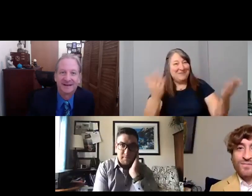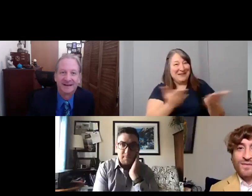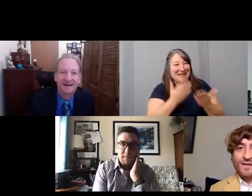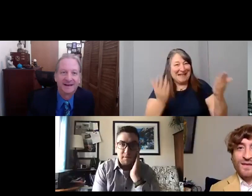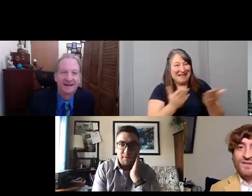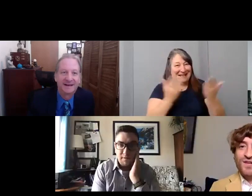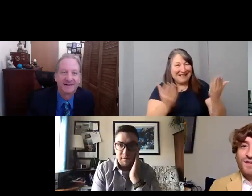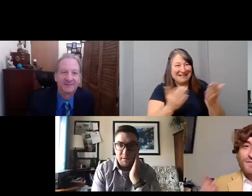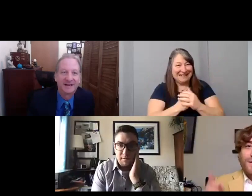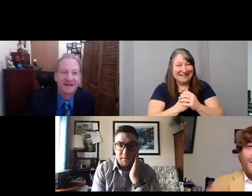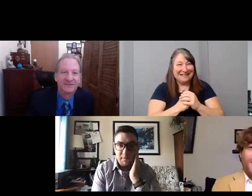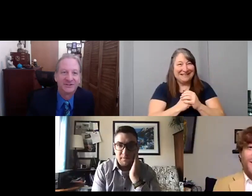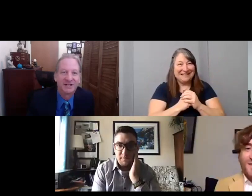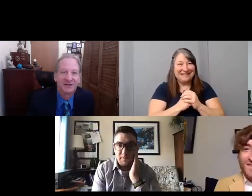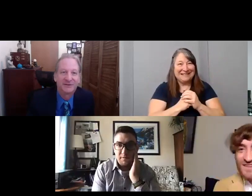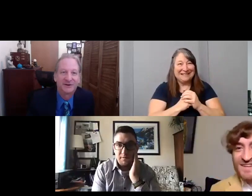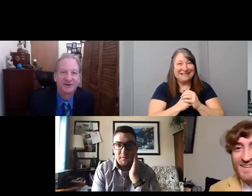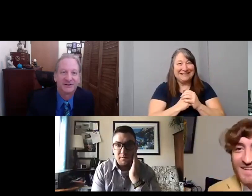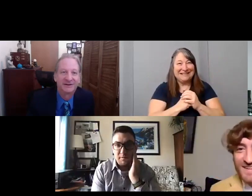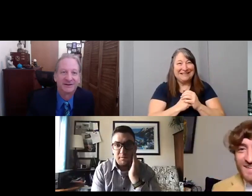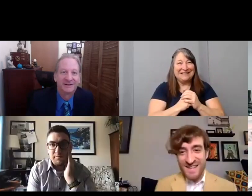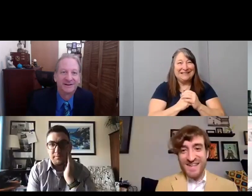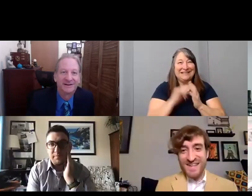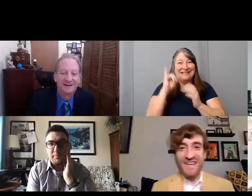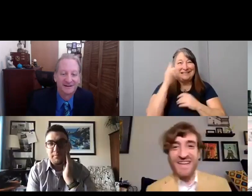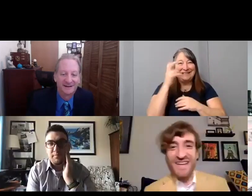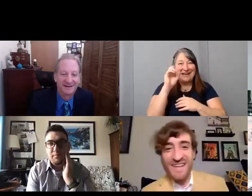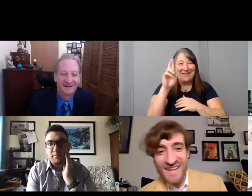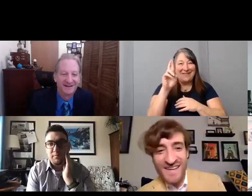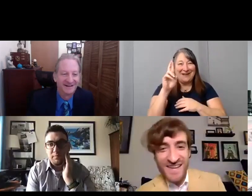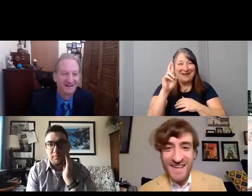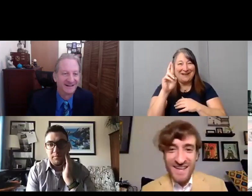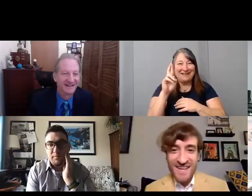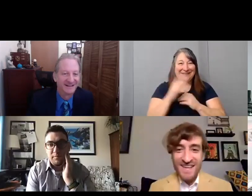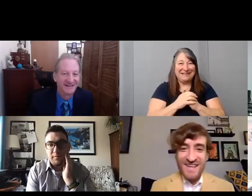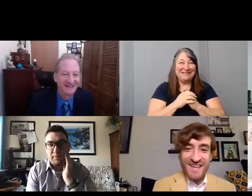[David] And we have Jennifer. I love it.